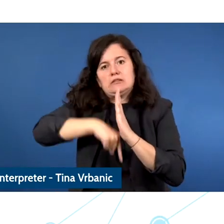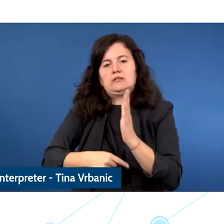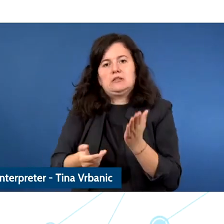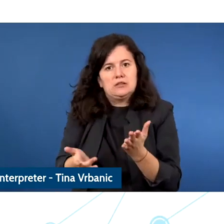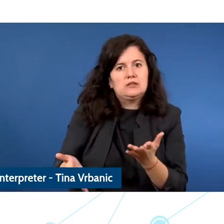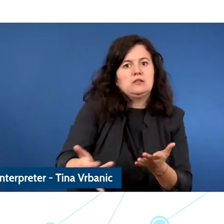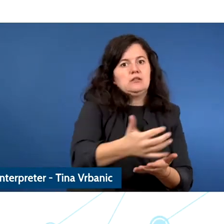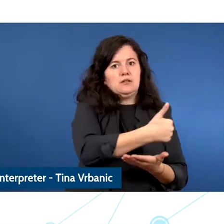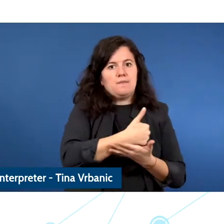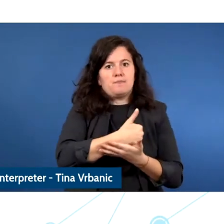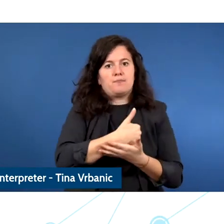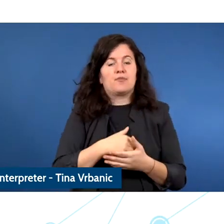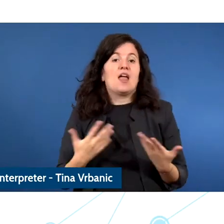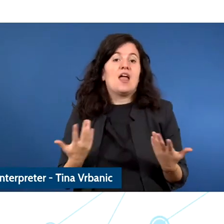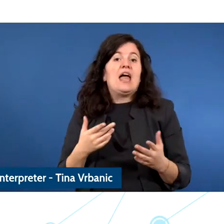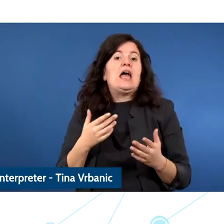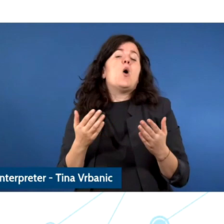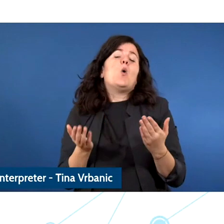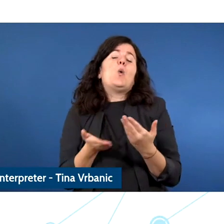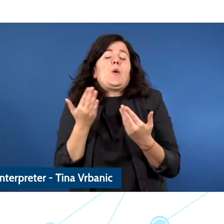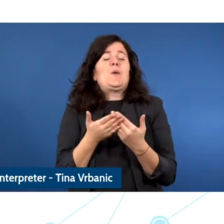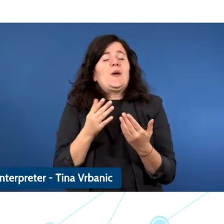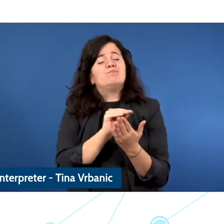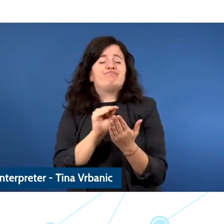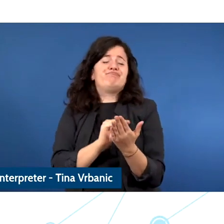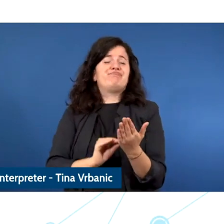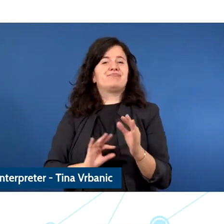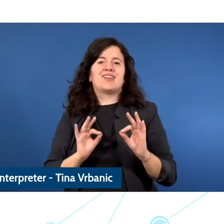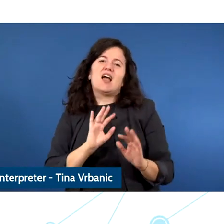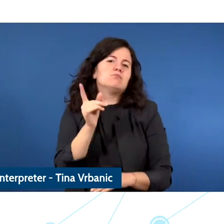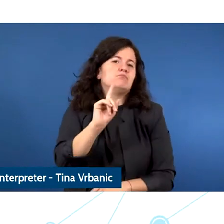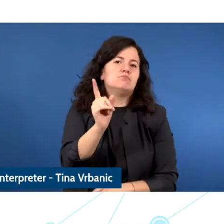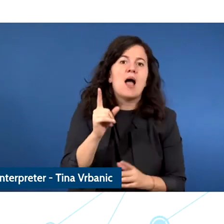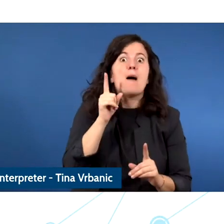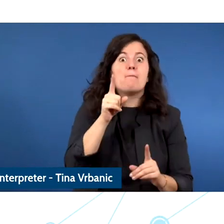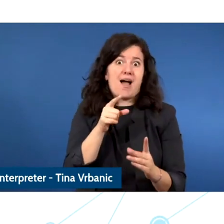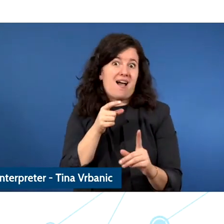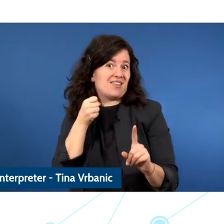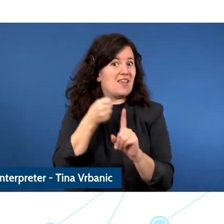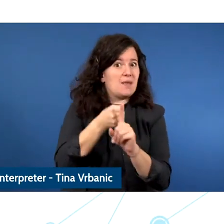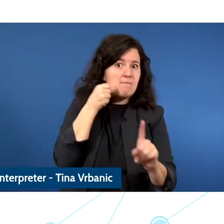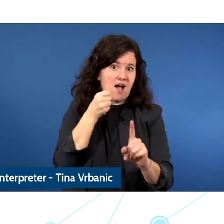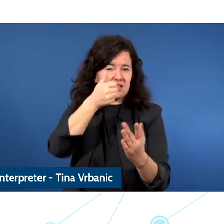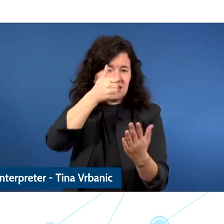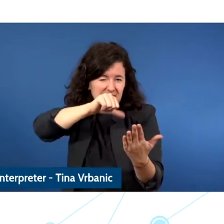Because it's really one of the major safe guards that can help us, policy maker